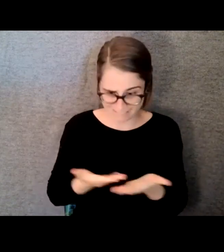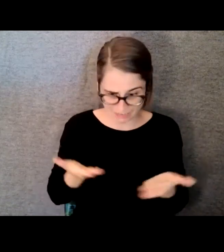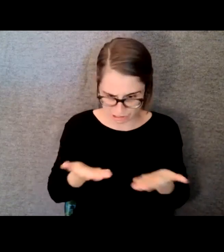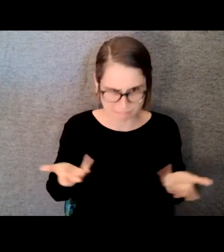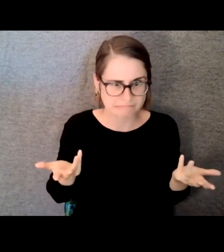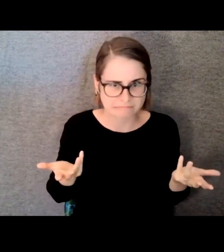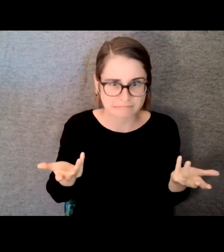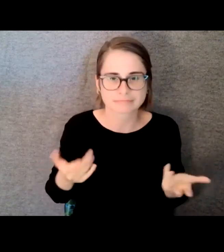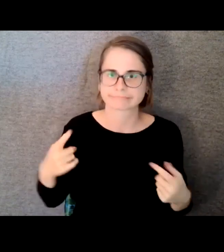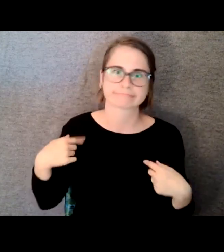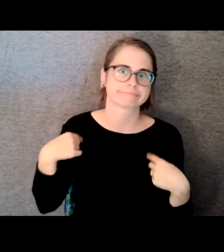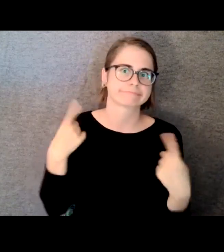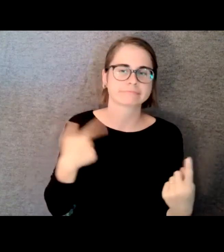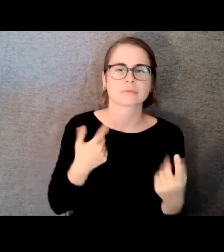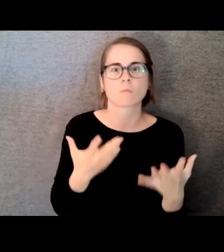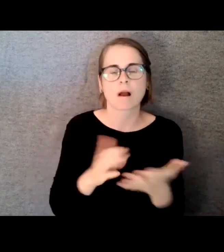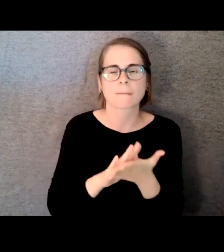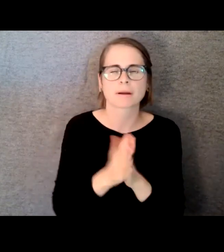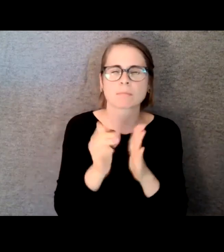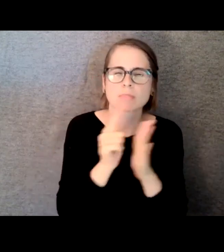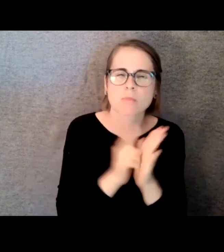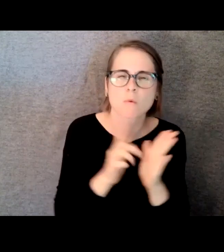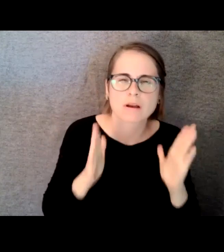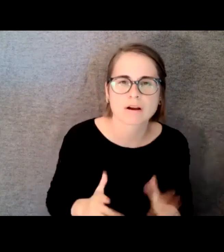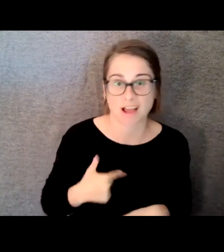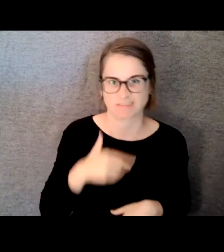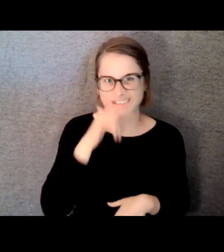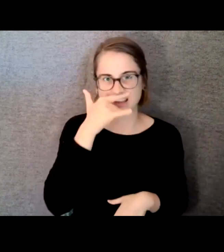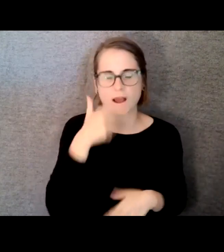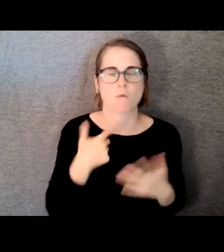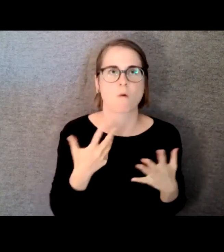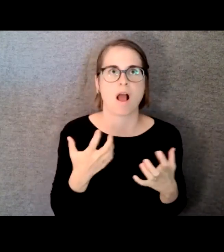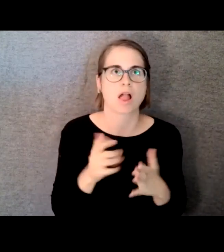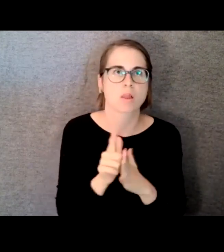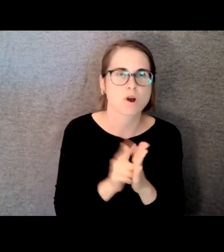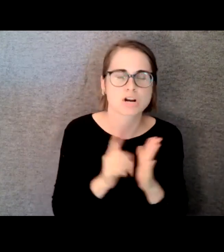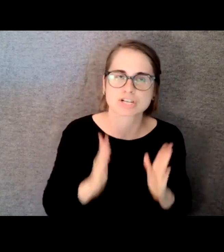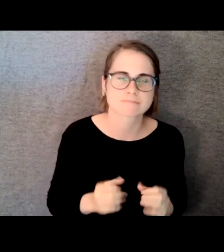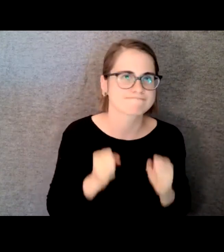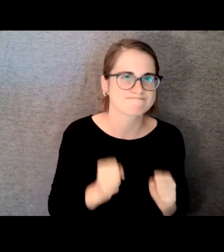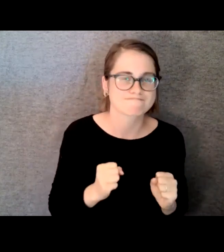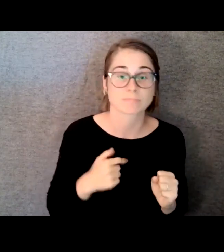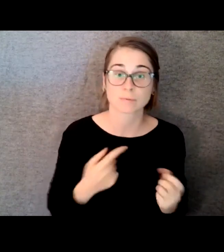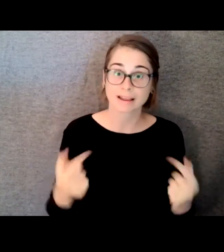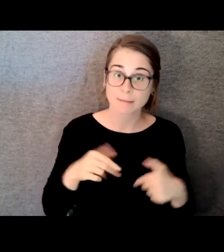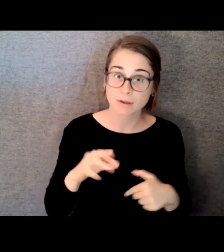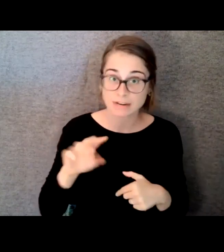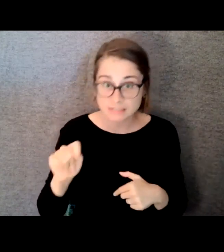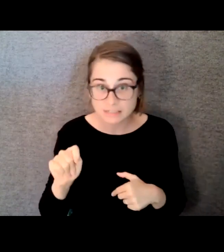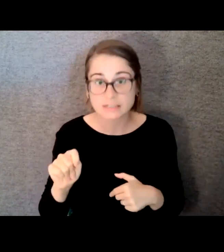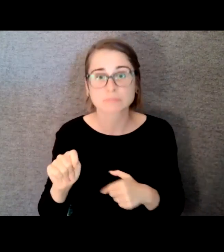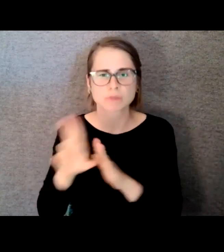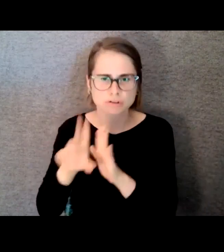a little kid so I came to my RIT for my Undergraduate Studies and went straight through law school.